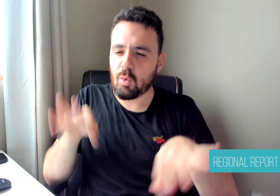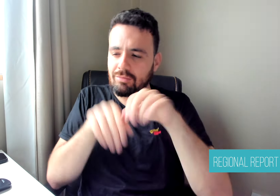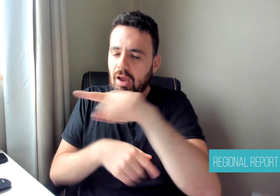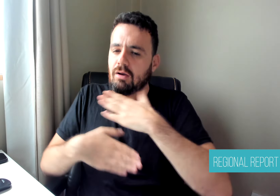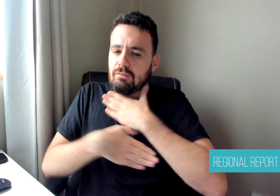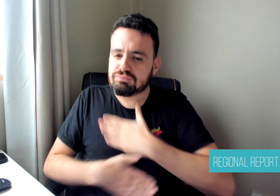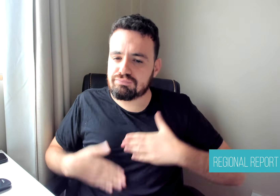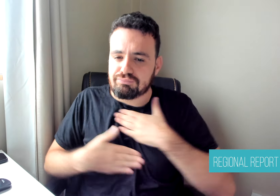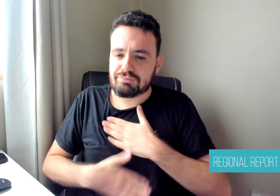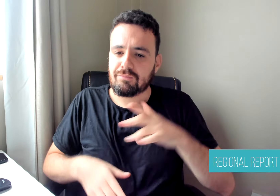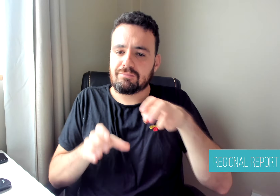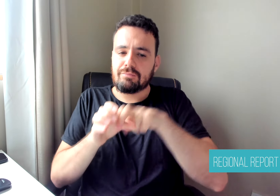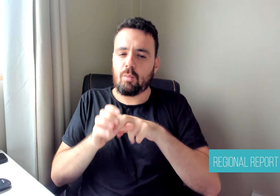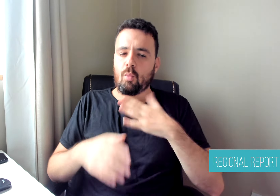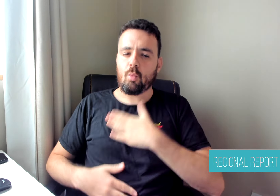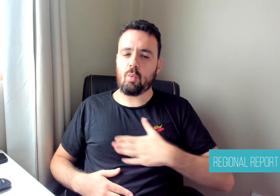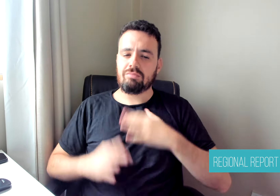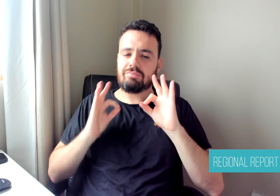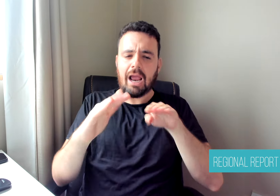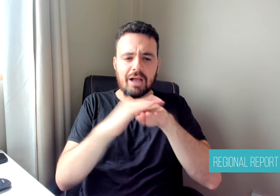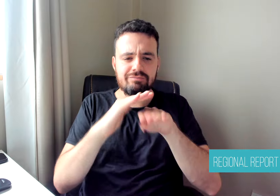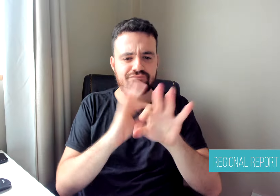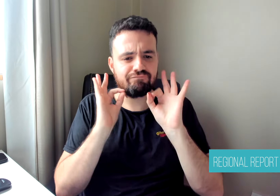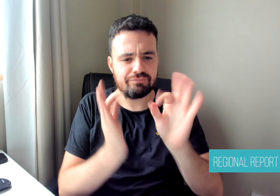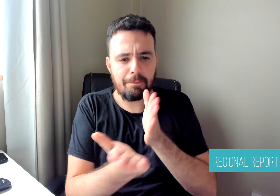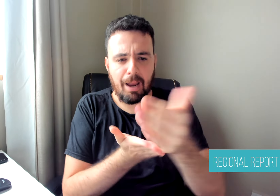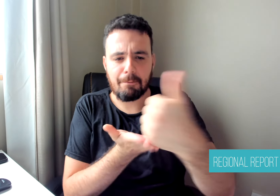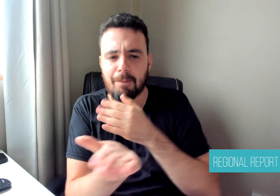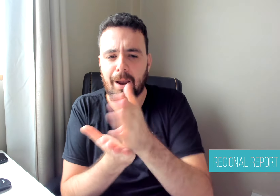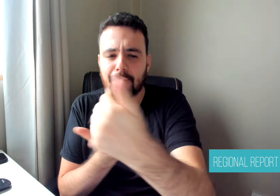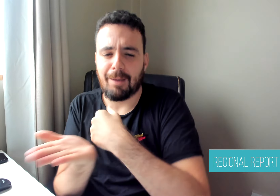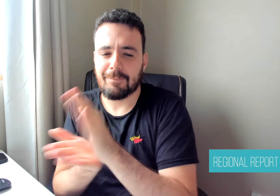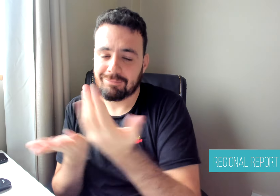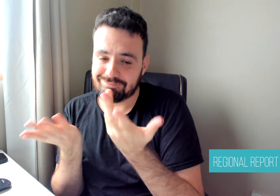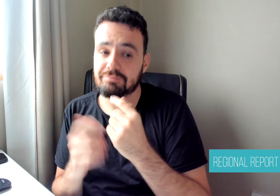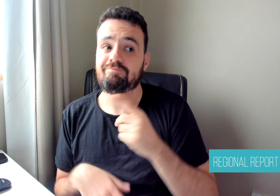with Fenascol allows us to go one step further and provide